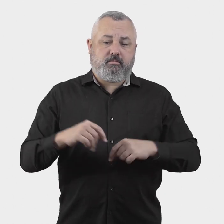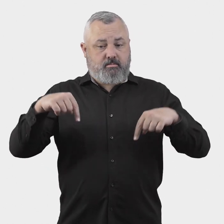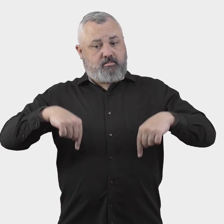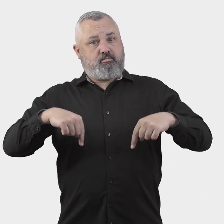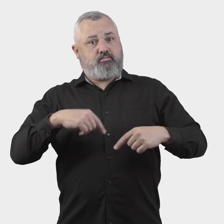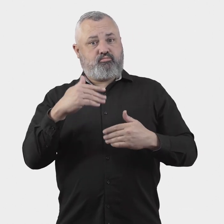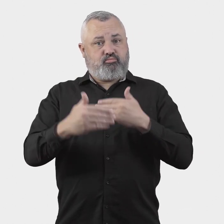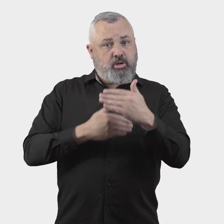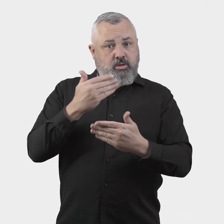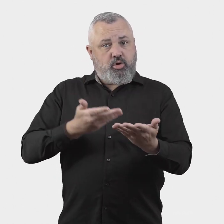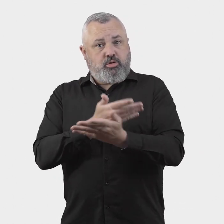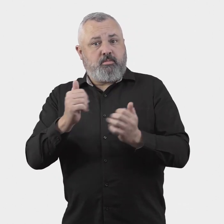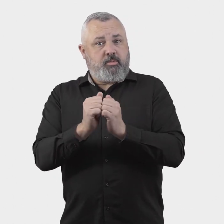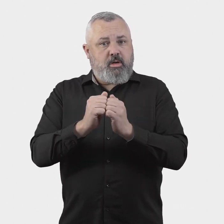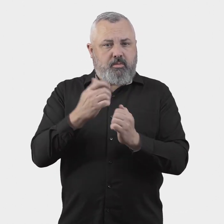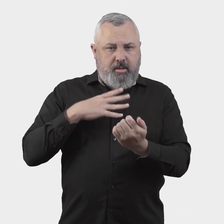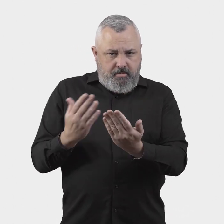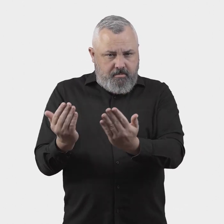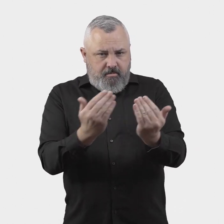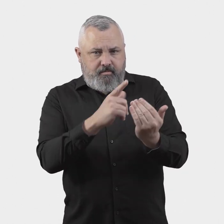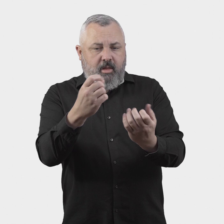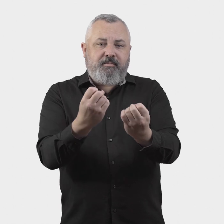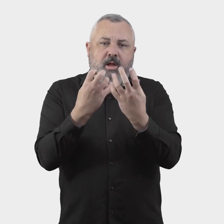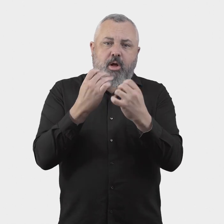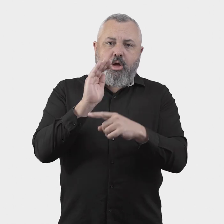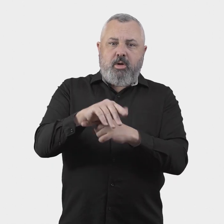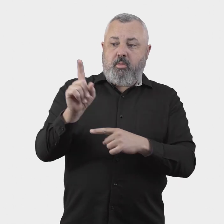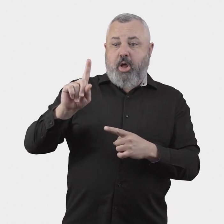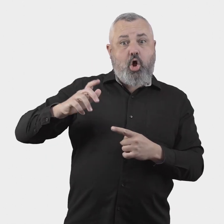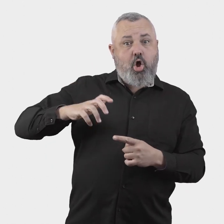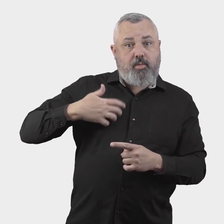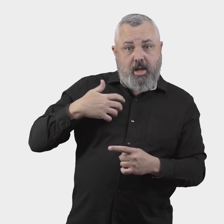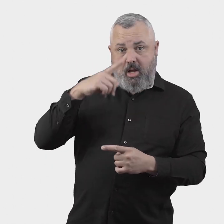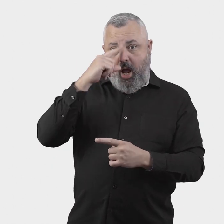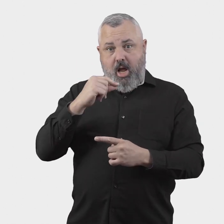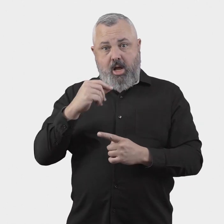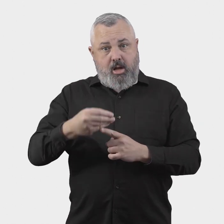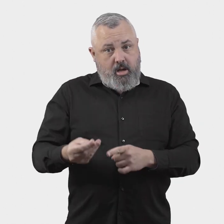This consultation paper seeks stakeholders’ views on the types of complaints that should be eligible for